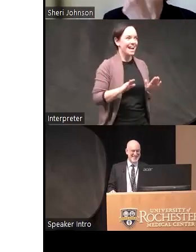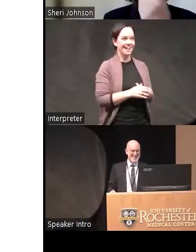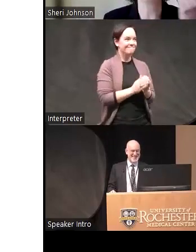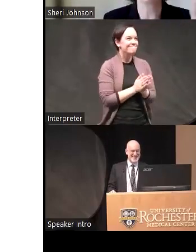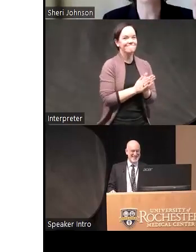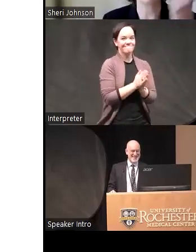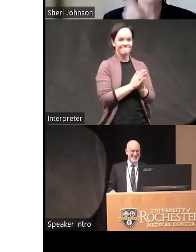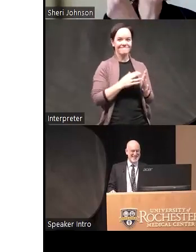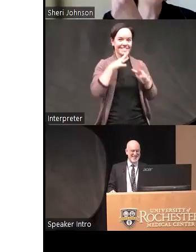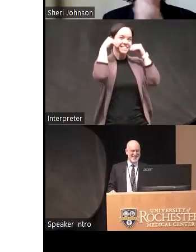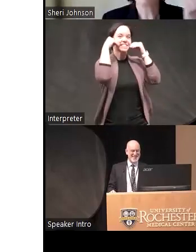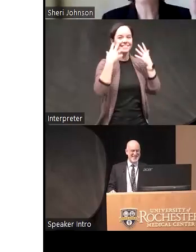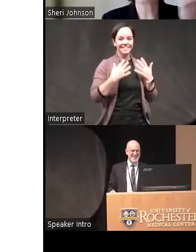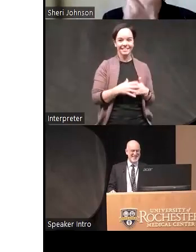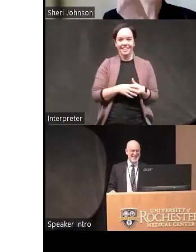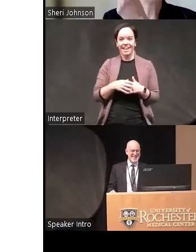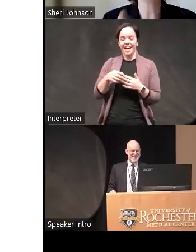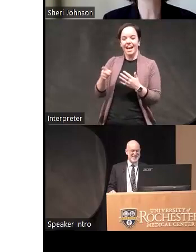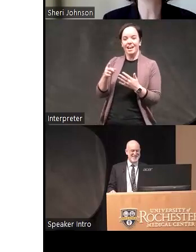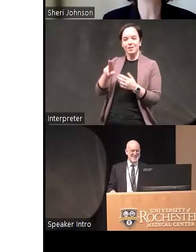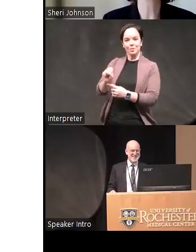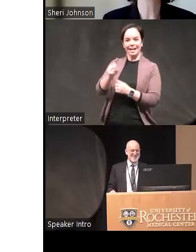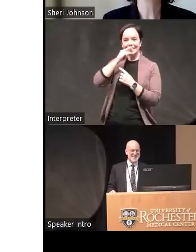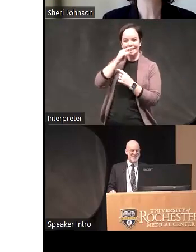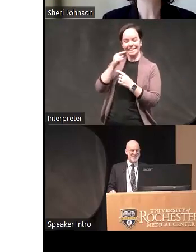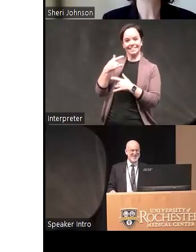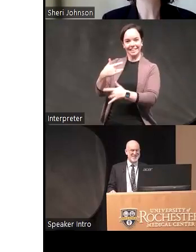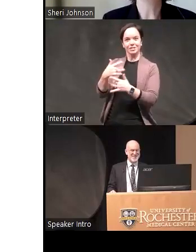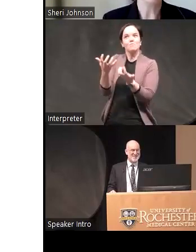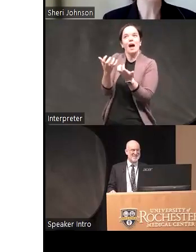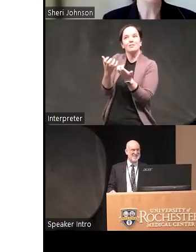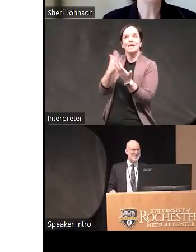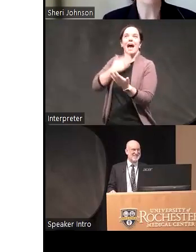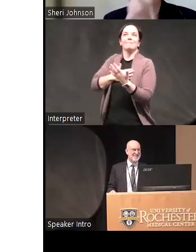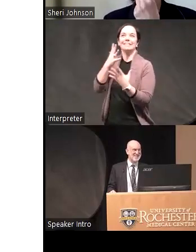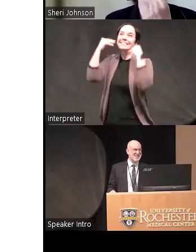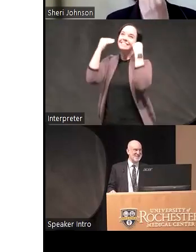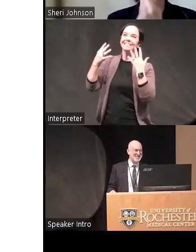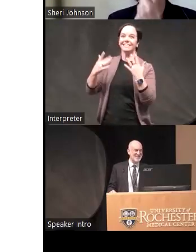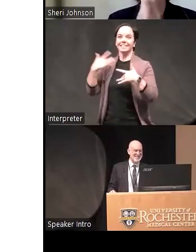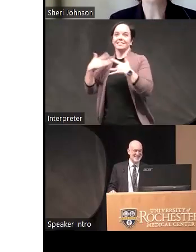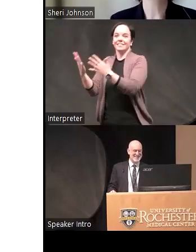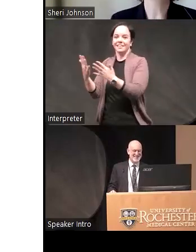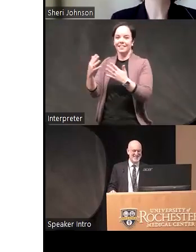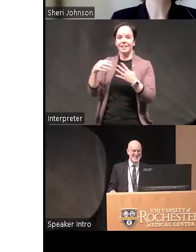smile goes off the edges for U.S kids and not so much for Asian kids who draw a little smile Genies